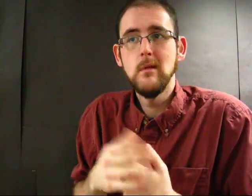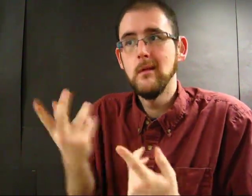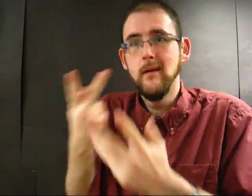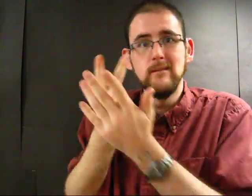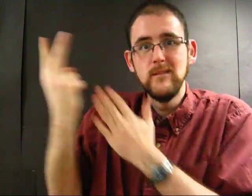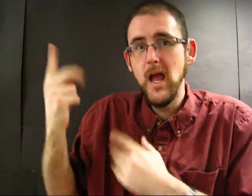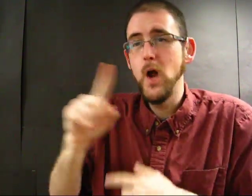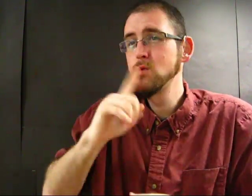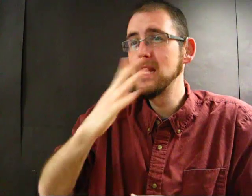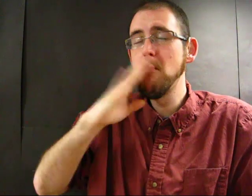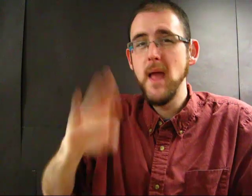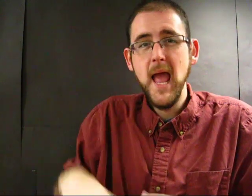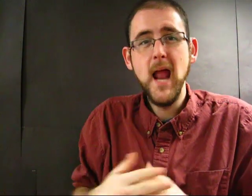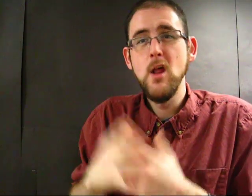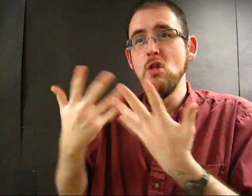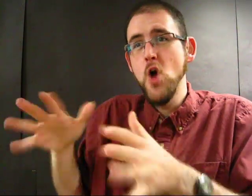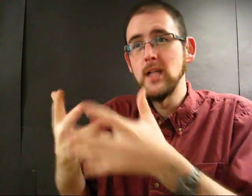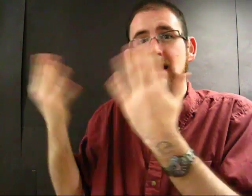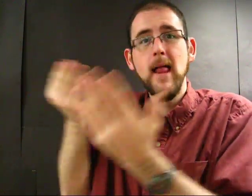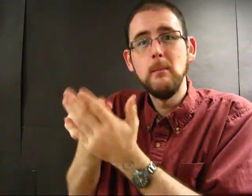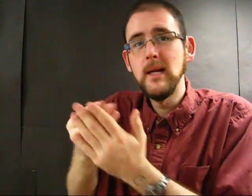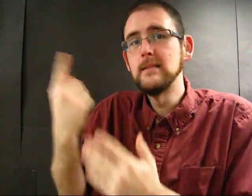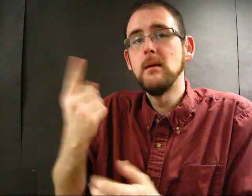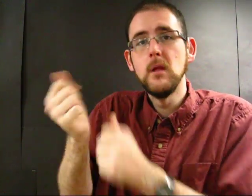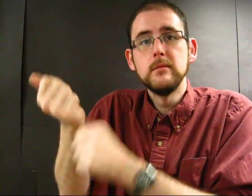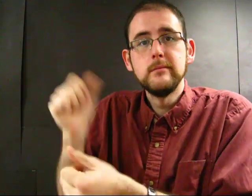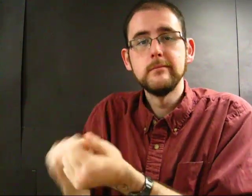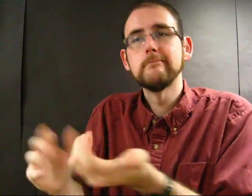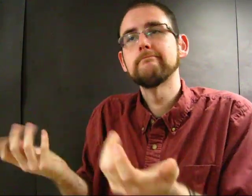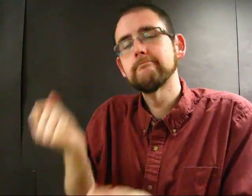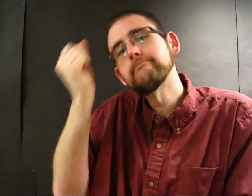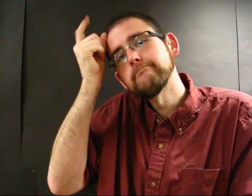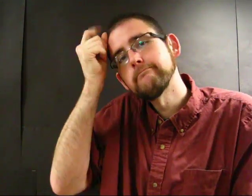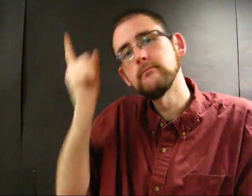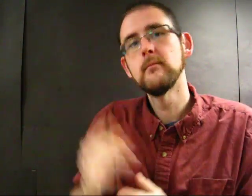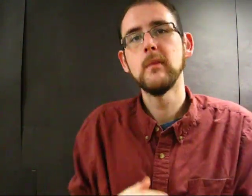A big failure, for instance, like losing a lot of money, might be seen as reason for suicide.